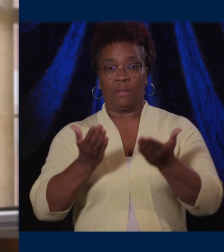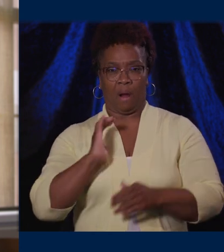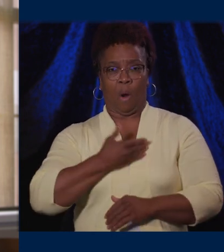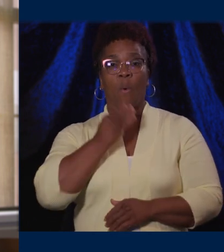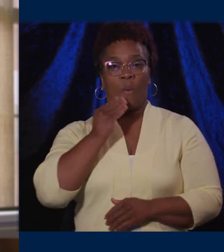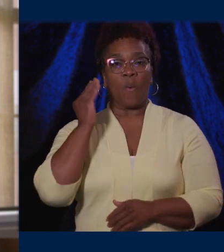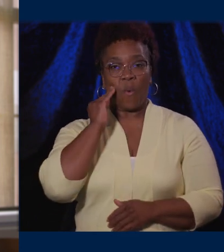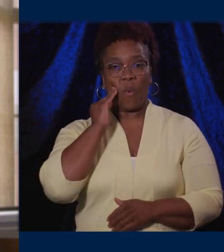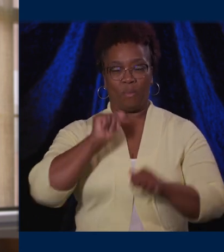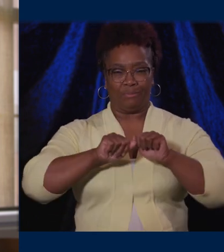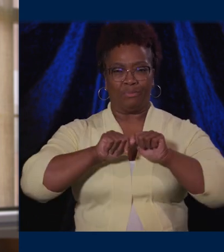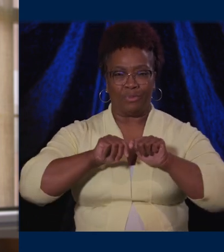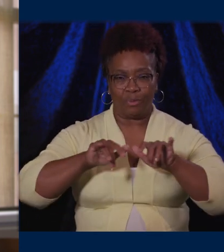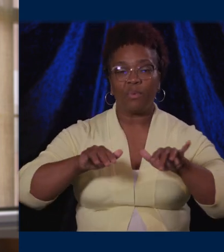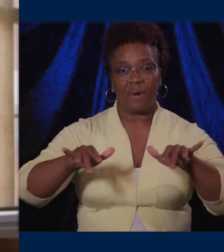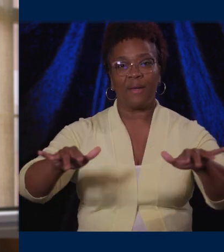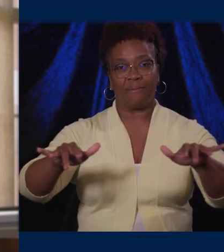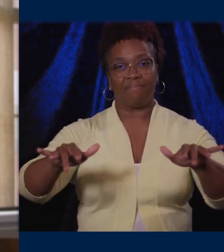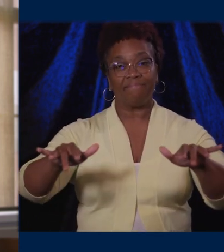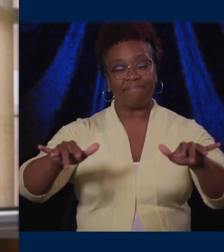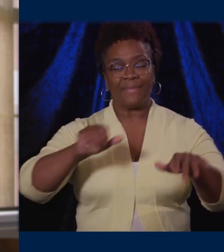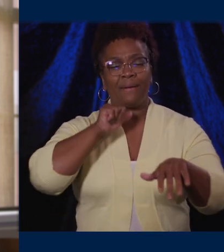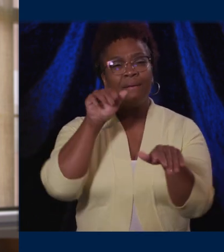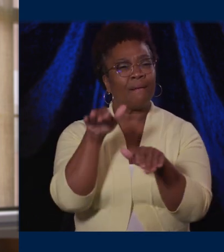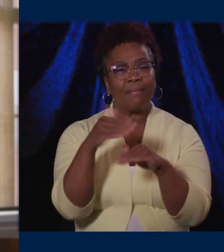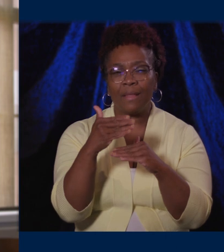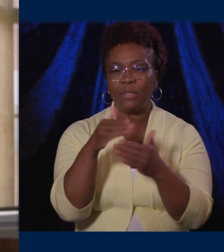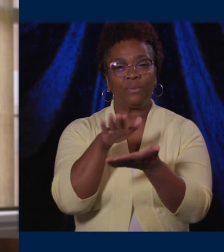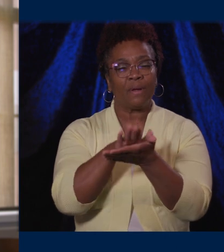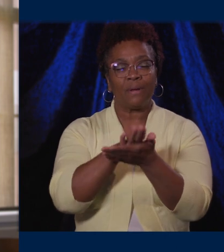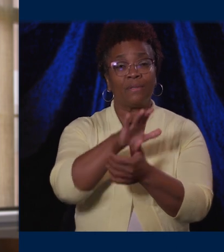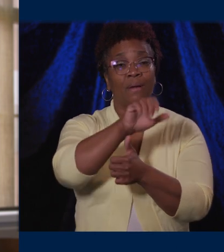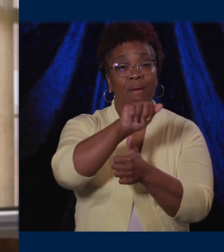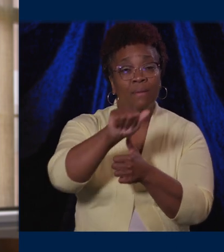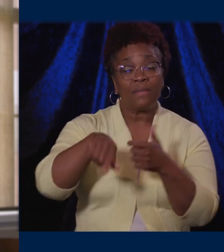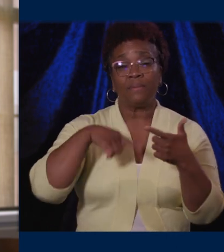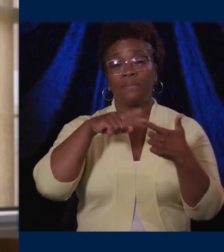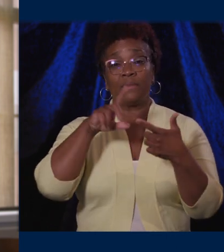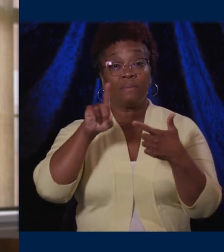University of Michigan, home stretches beyond our campuses in Ann Arbor, Dearborn and Flint.